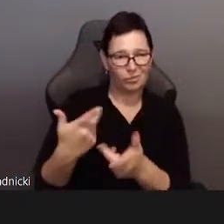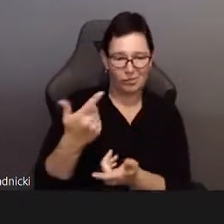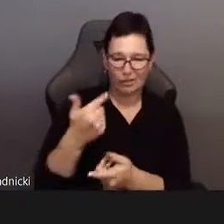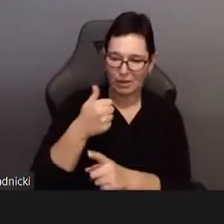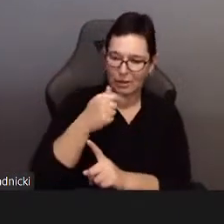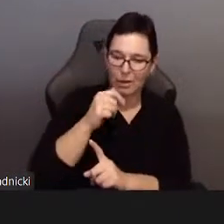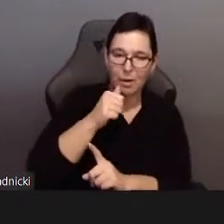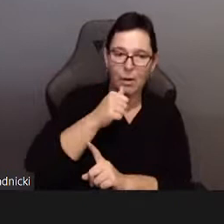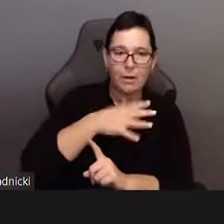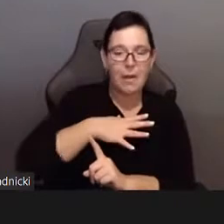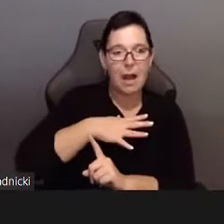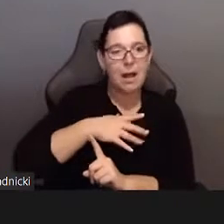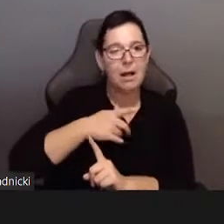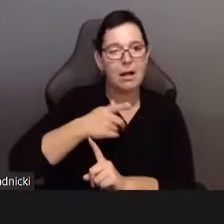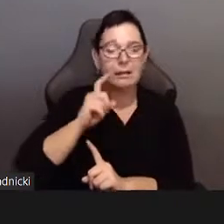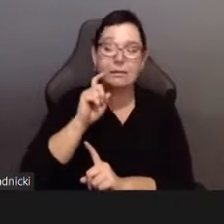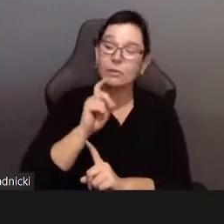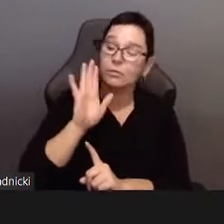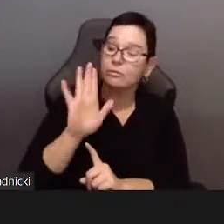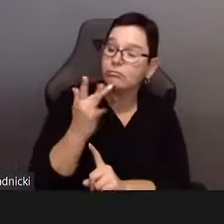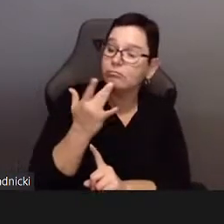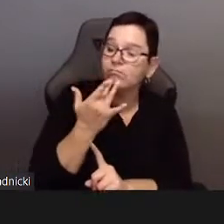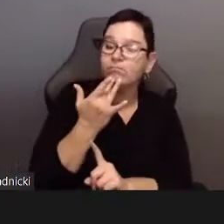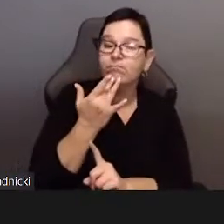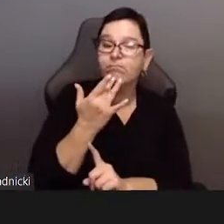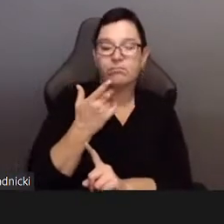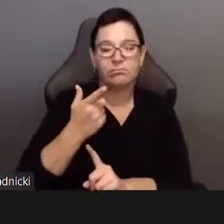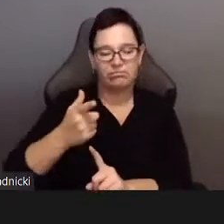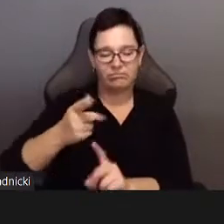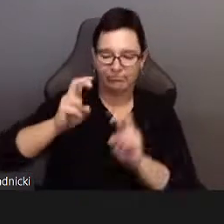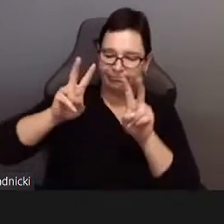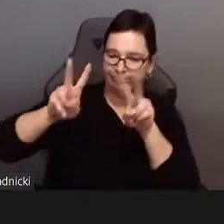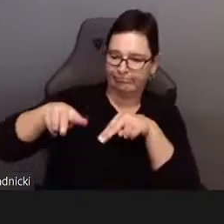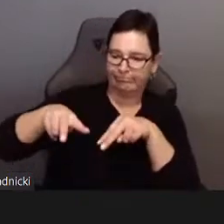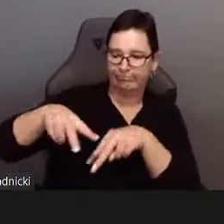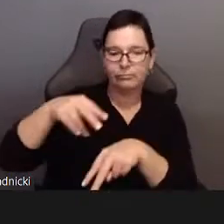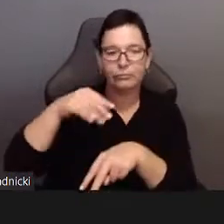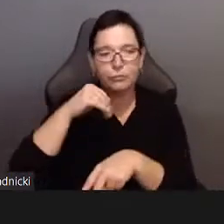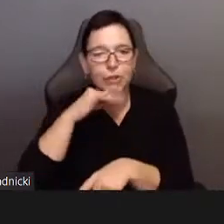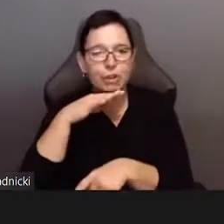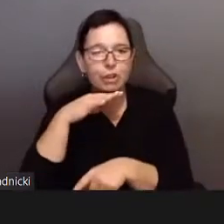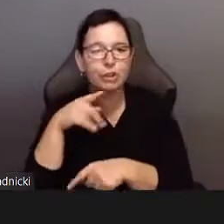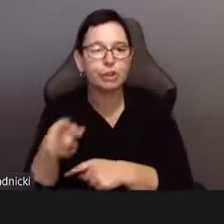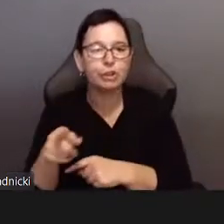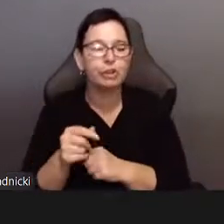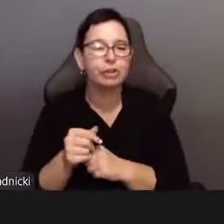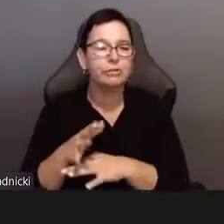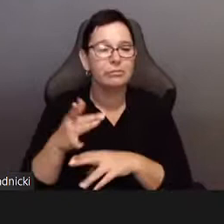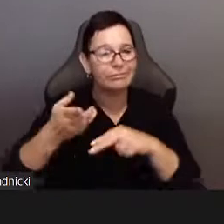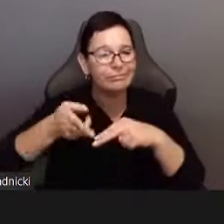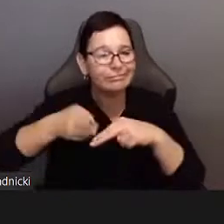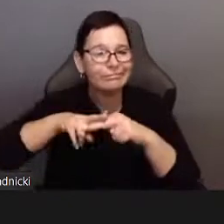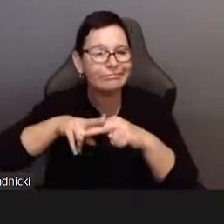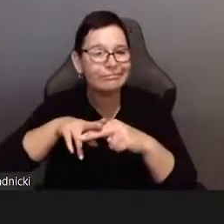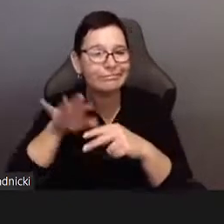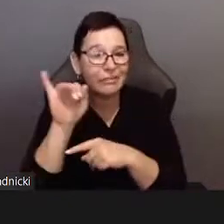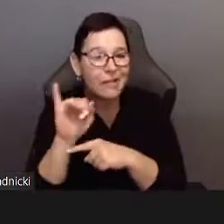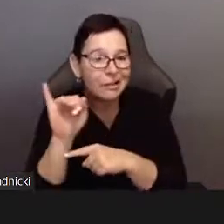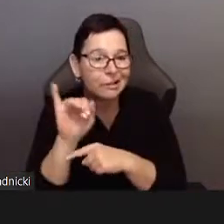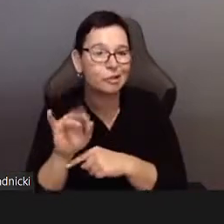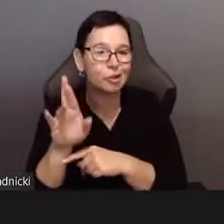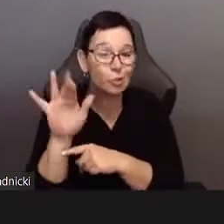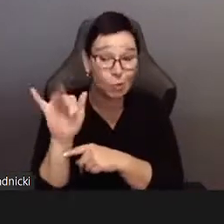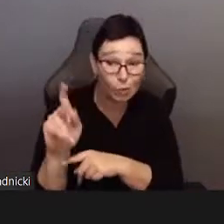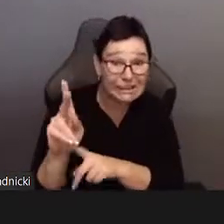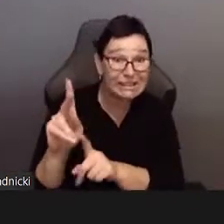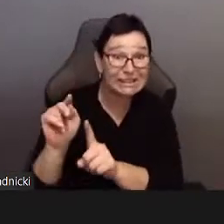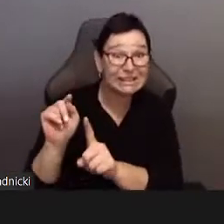Climax remains unable to resolve the tension that led to it.